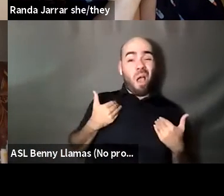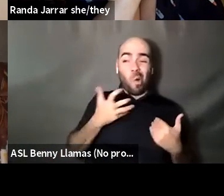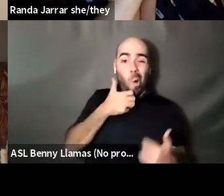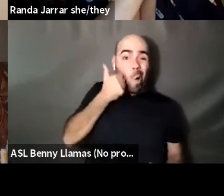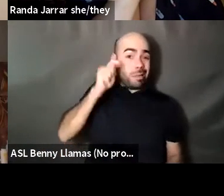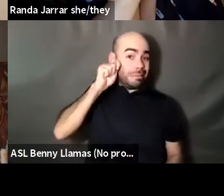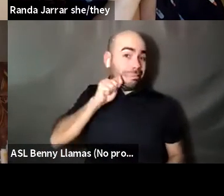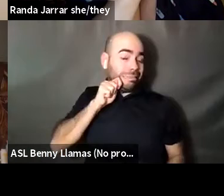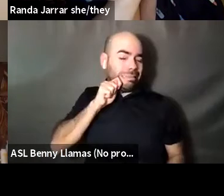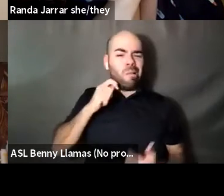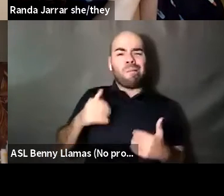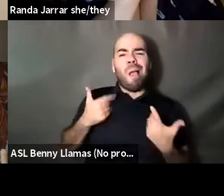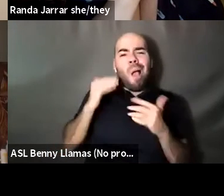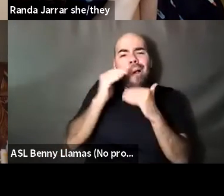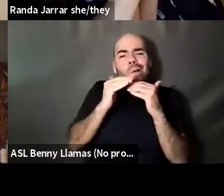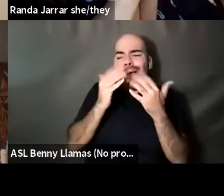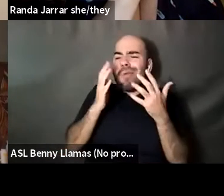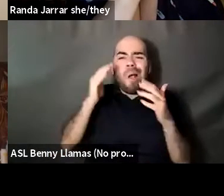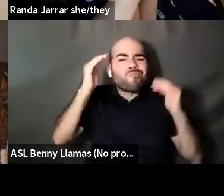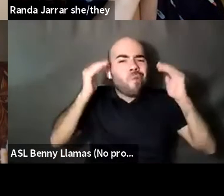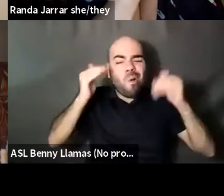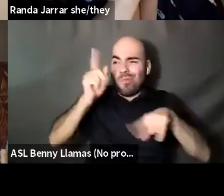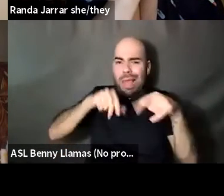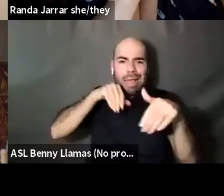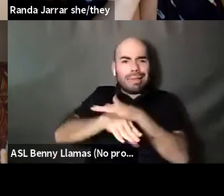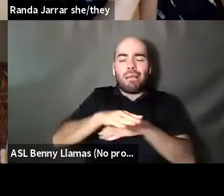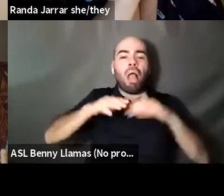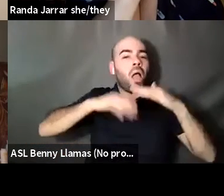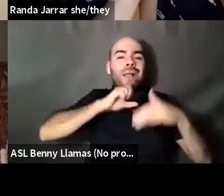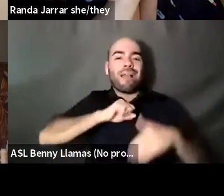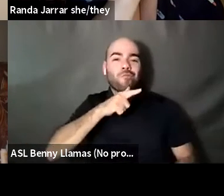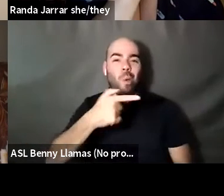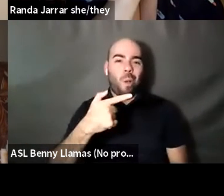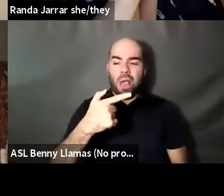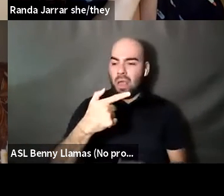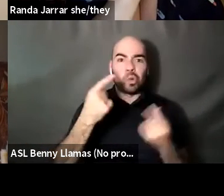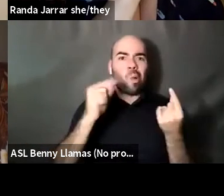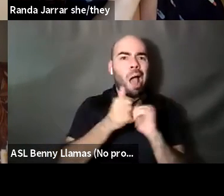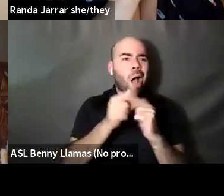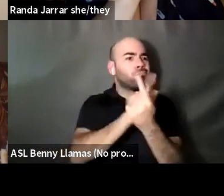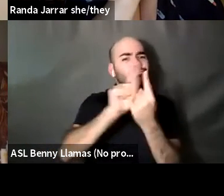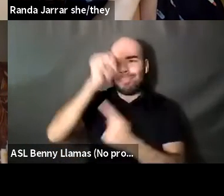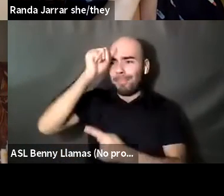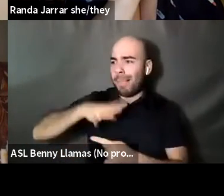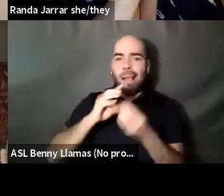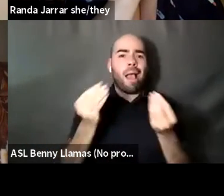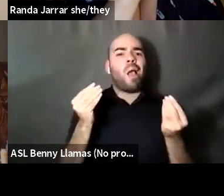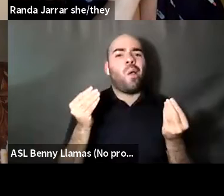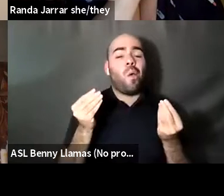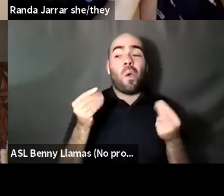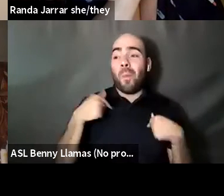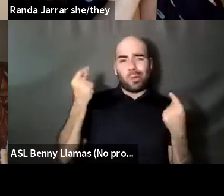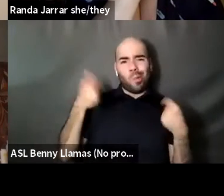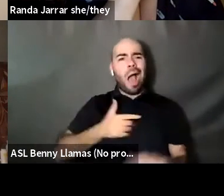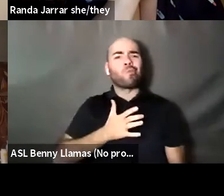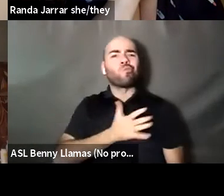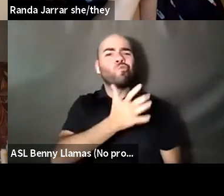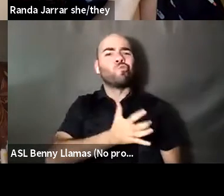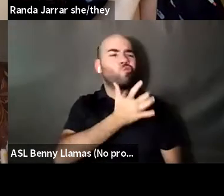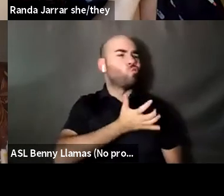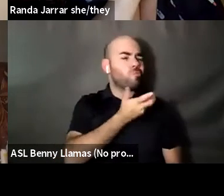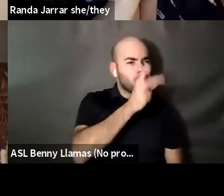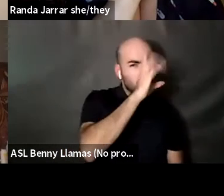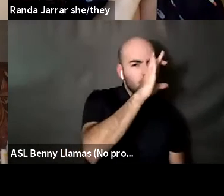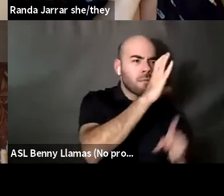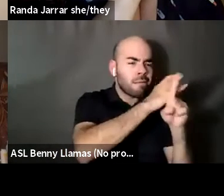Nahshon Anderson: You can't go to gay clubs, you're not 21. How did you meet men. How do you meet healthy men for me. I have been cruising since I was 13 or 14 years old, having sex in